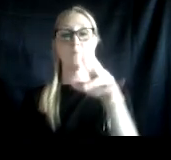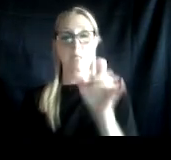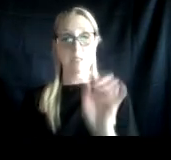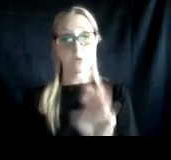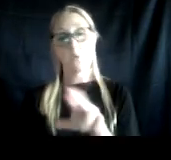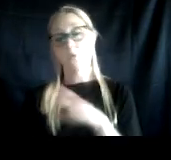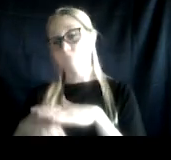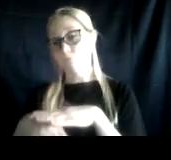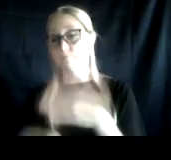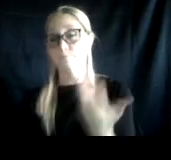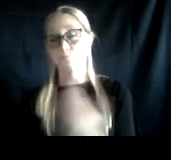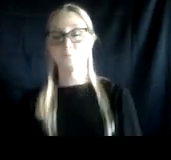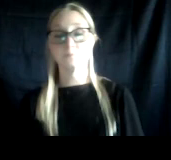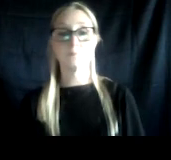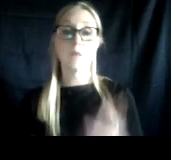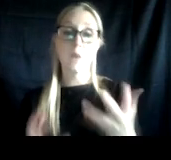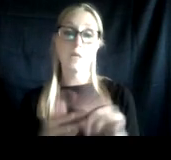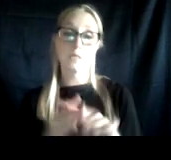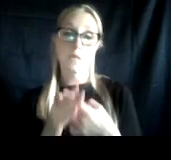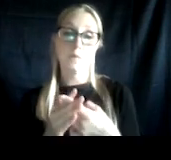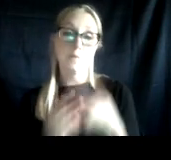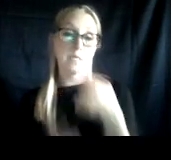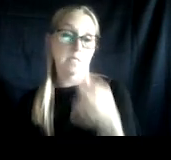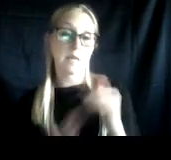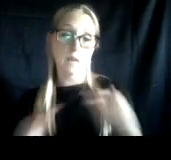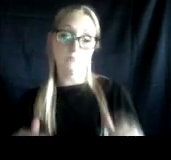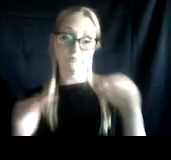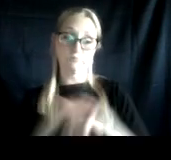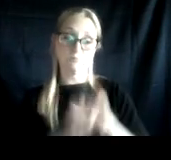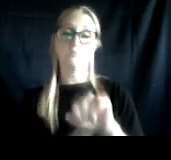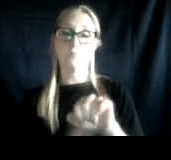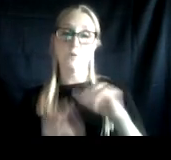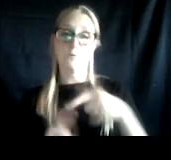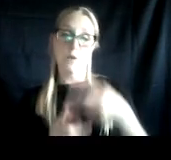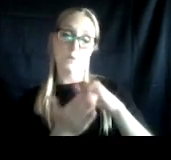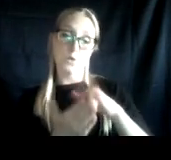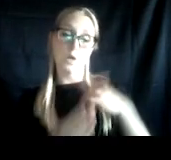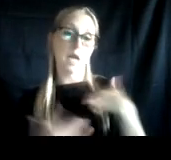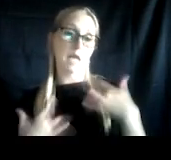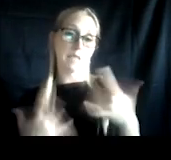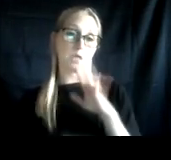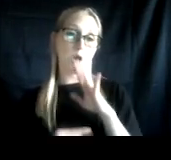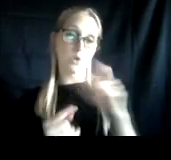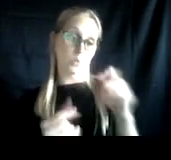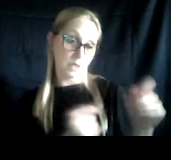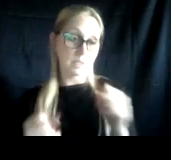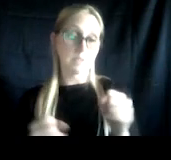I also just wanna start by saying, I'm born and raised New Yorker. I tend to talk pretty quickly. Sometimes I get a little anxious when presenting,